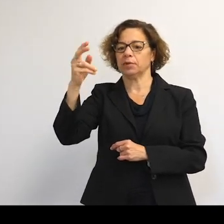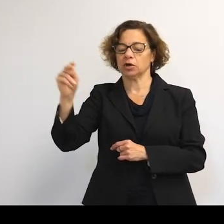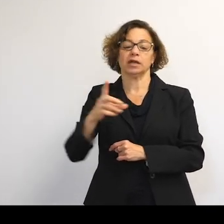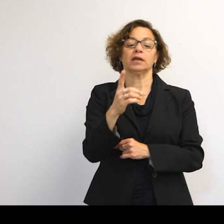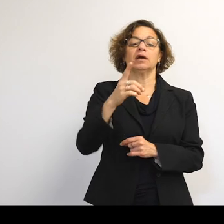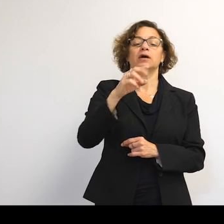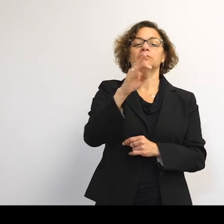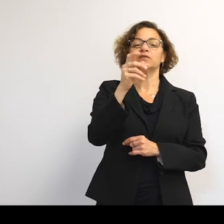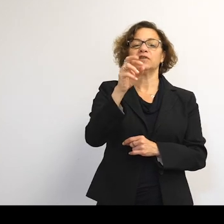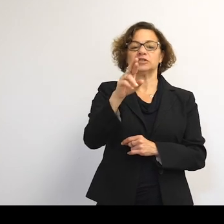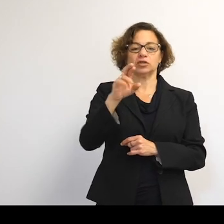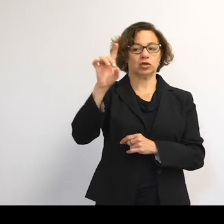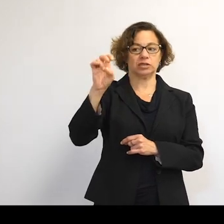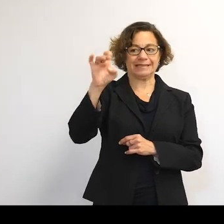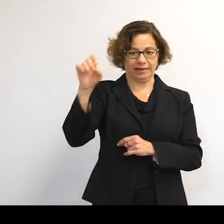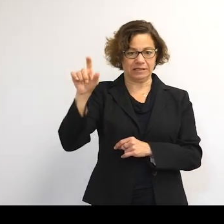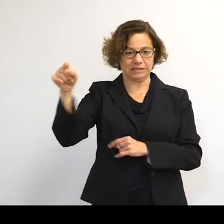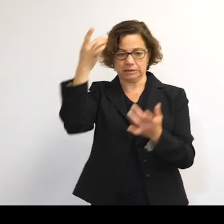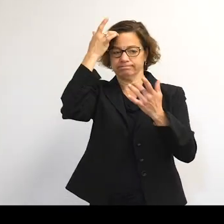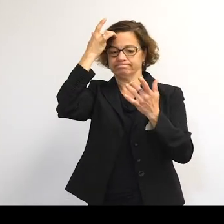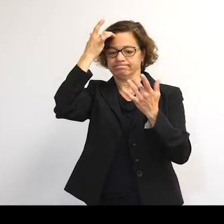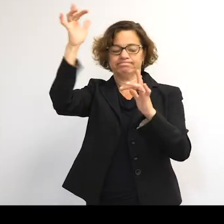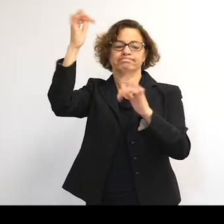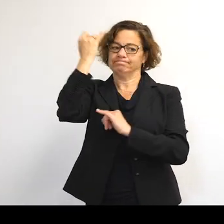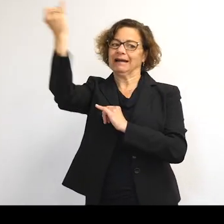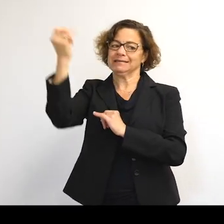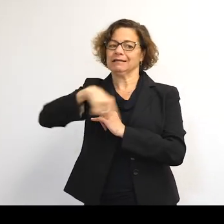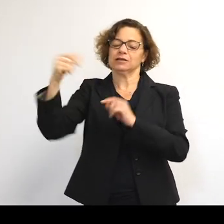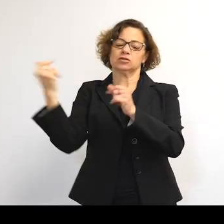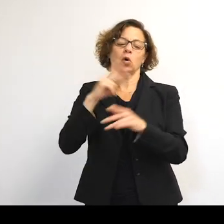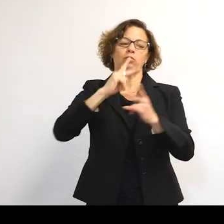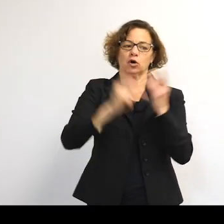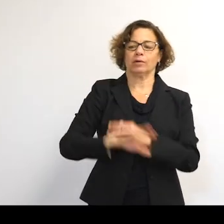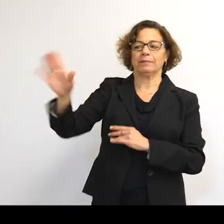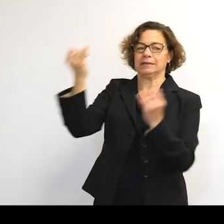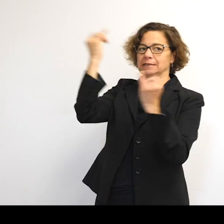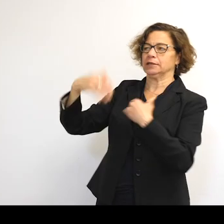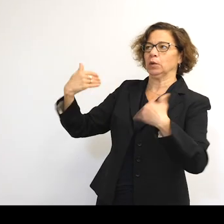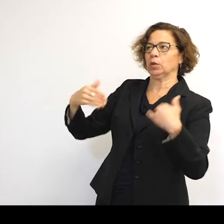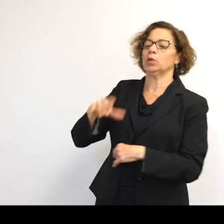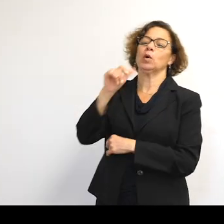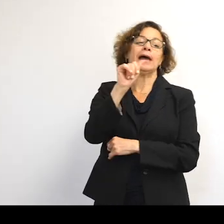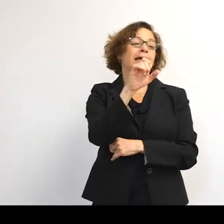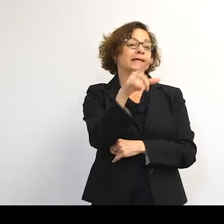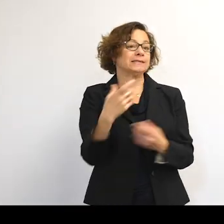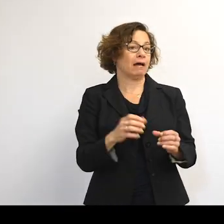whose brainchild this whole program and theme is. For our ASL Interpretation Program,